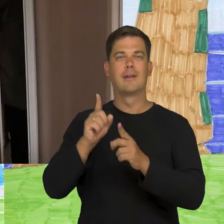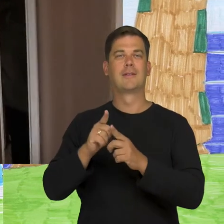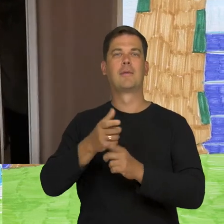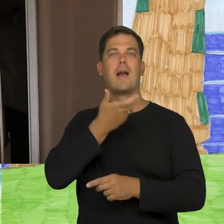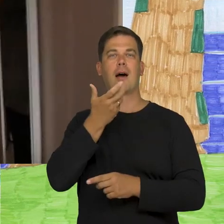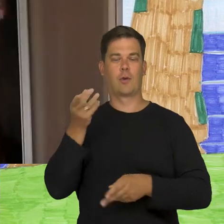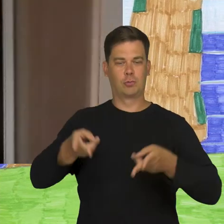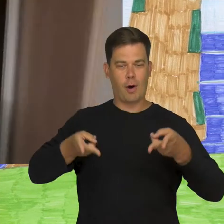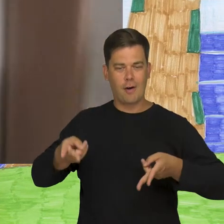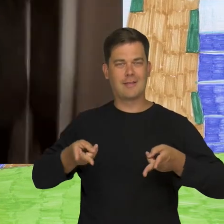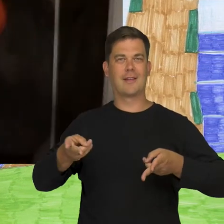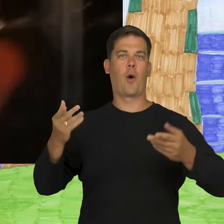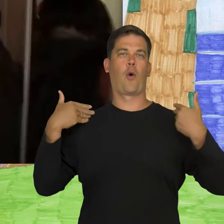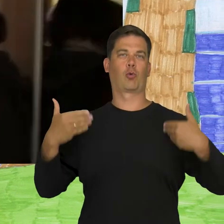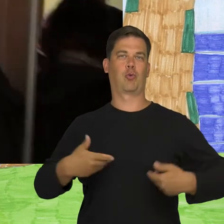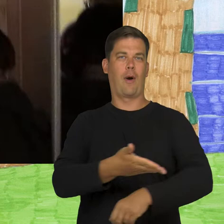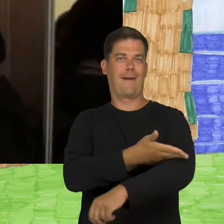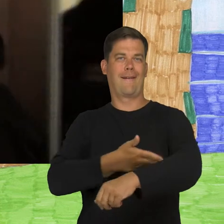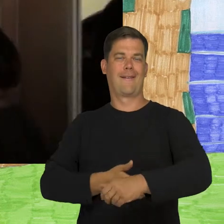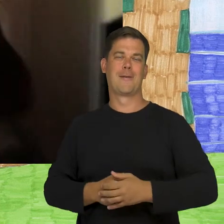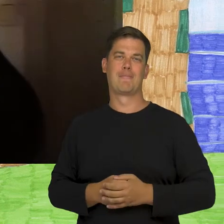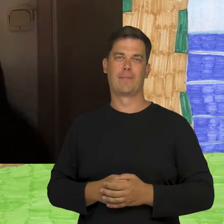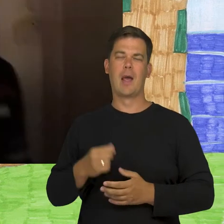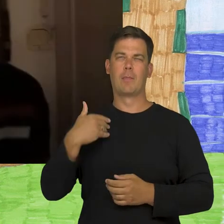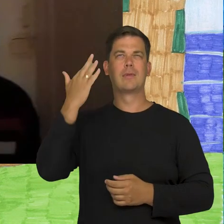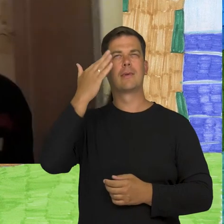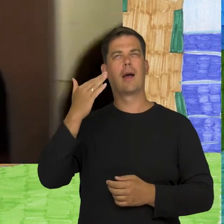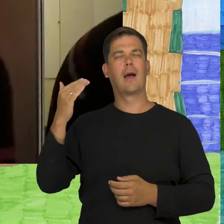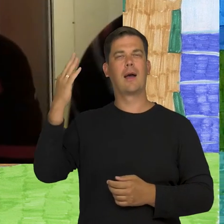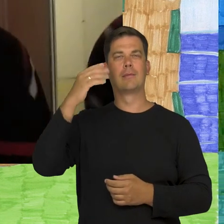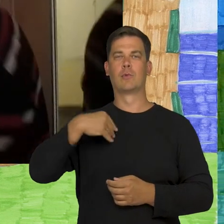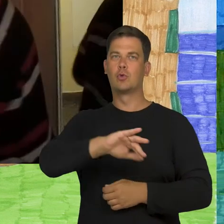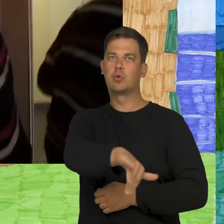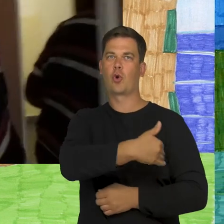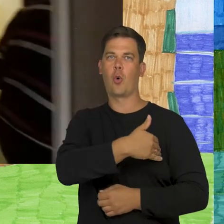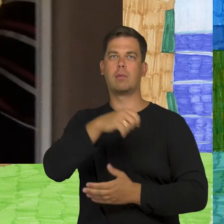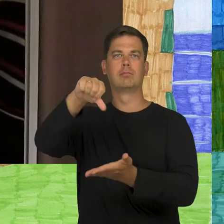I tried on summer clothes, shorts and T-shirts. I had a dream about a school in Jerusalem.